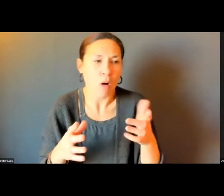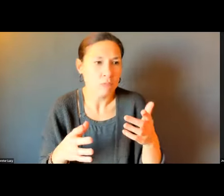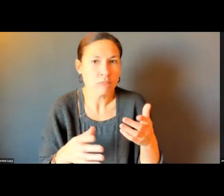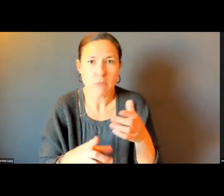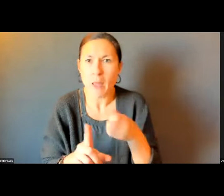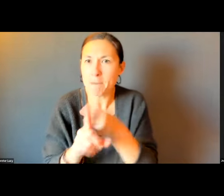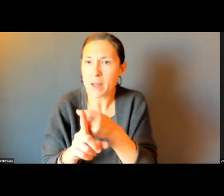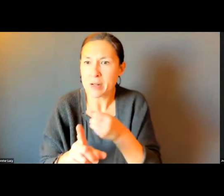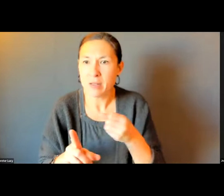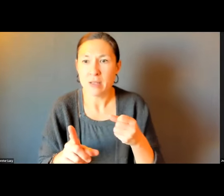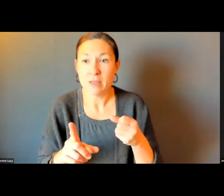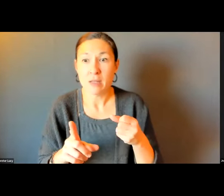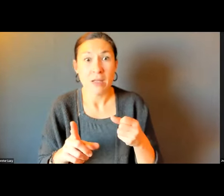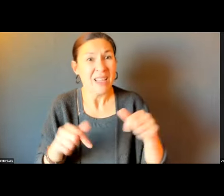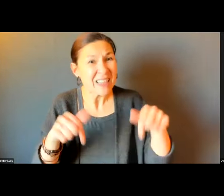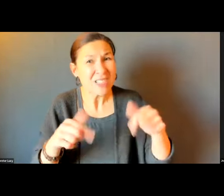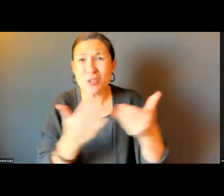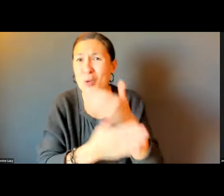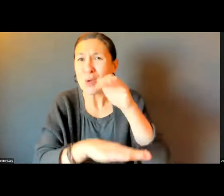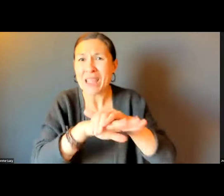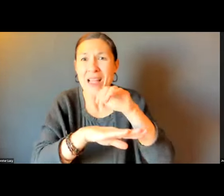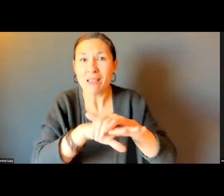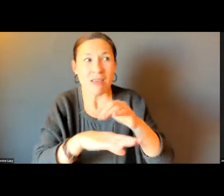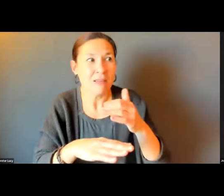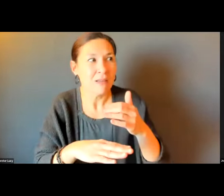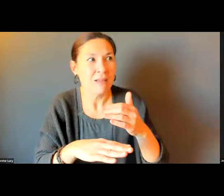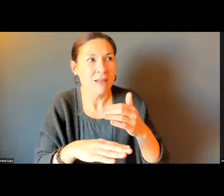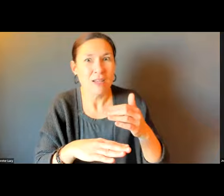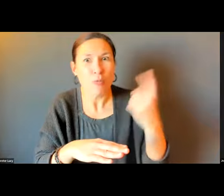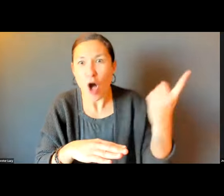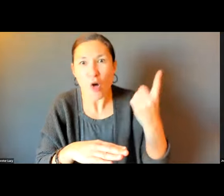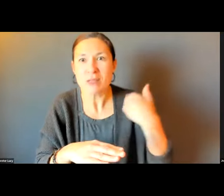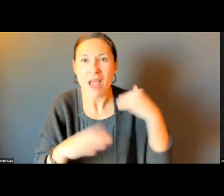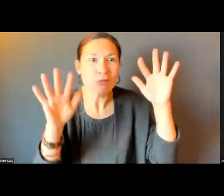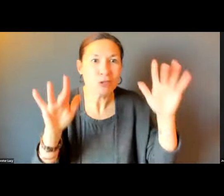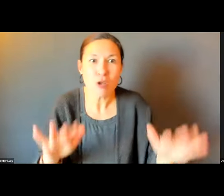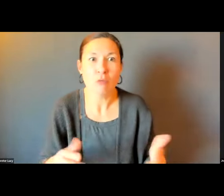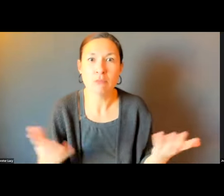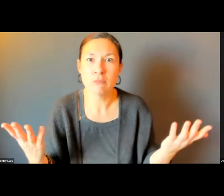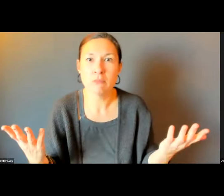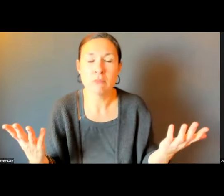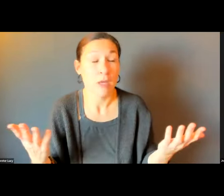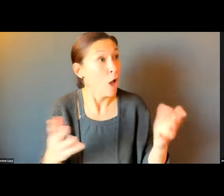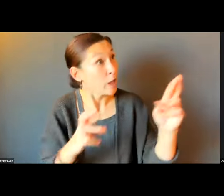BECOME A COOPERATION WITH STAKEHOLDERS, MUNICIPALITIES, AND OTHERS -- WE LIVE IN NEW ENGLAND.